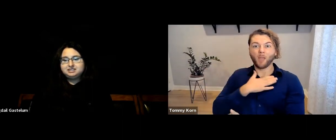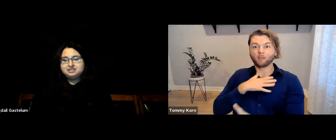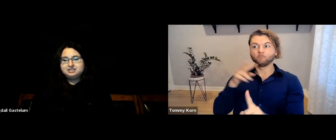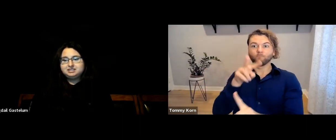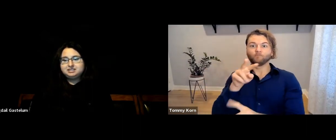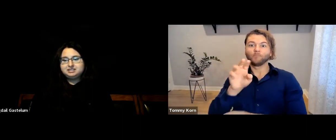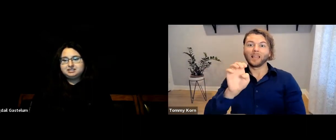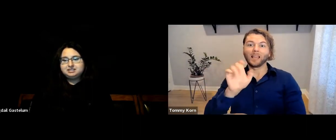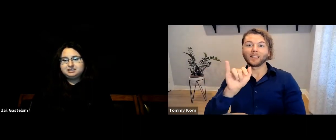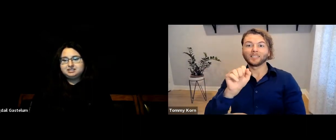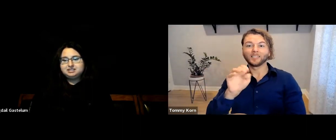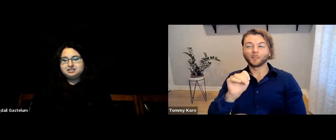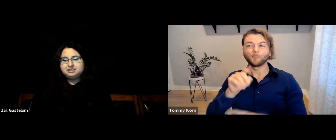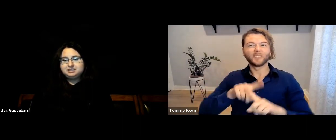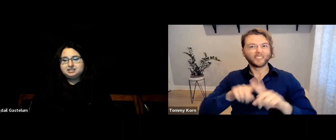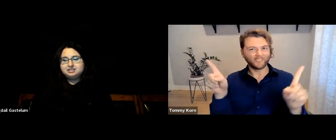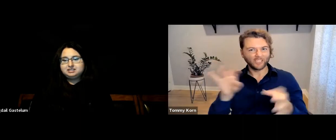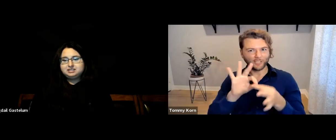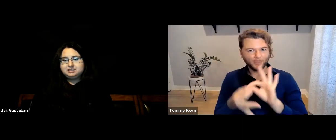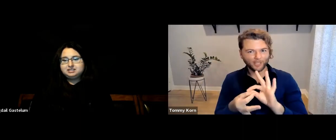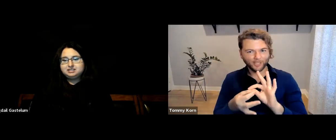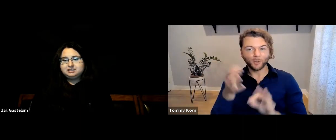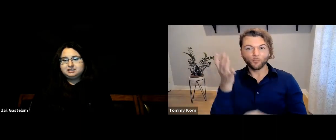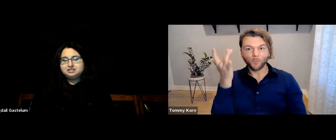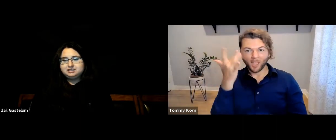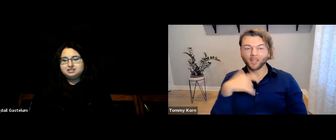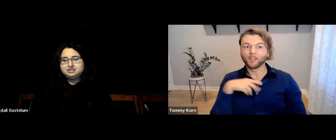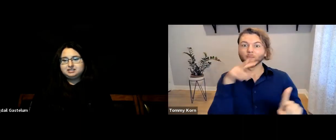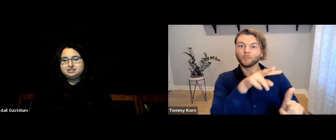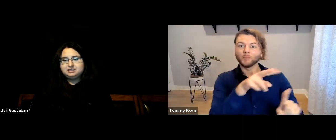But in terms of elitism, I had a different interpretation